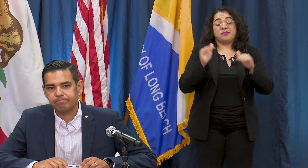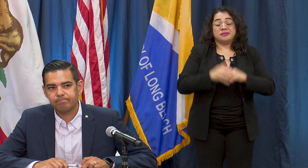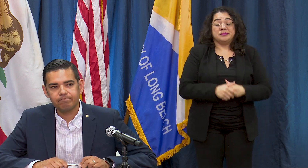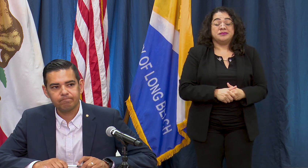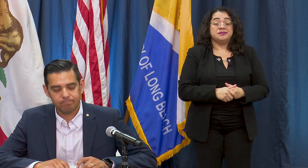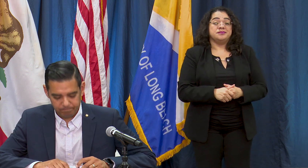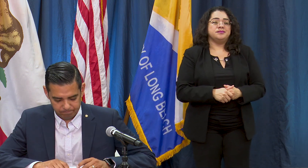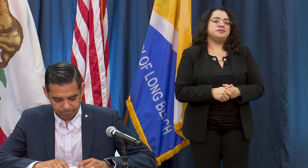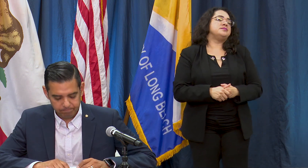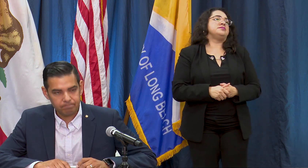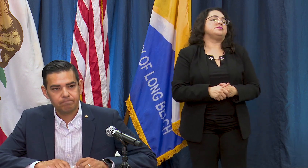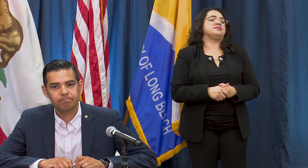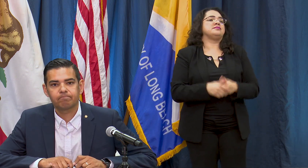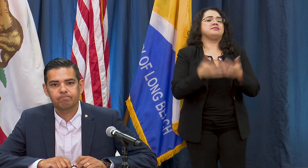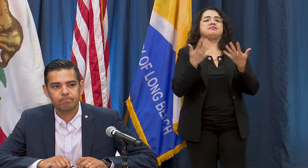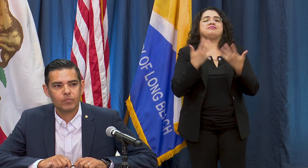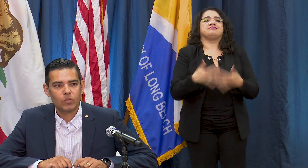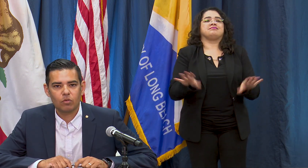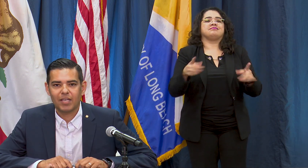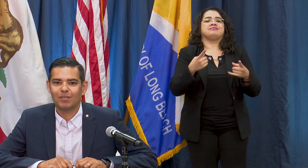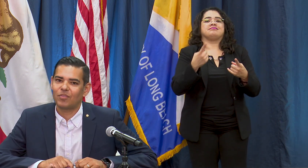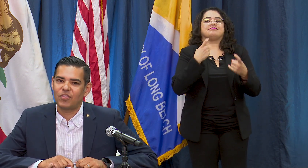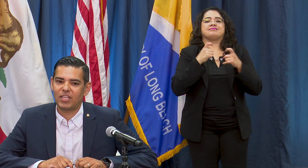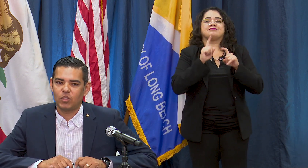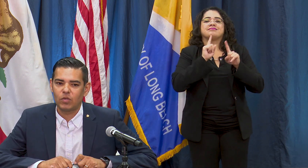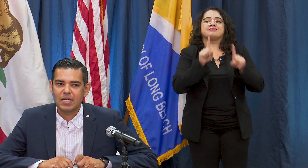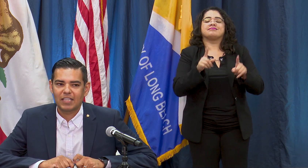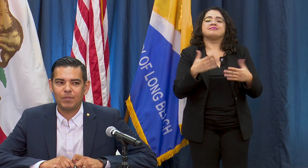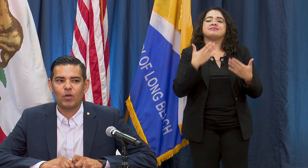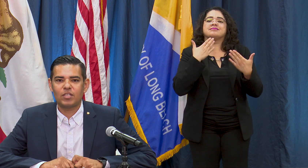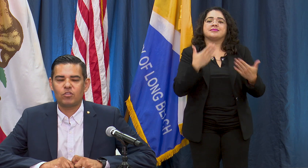That concludes our questions for today. Okay thank you, let me go ahead and do